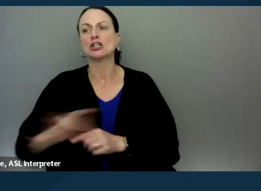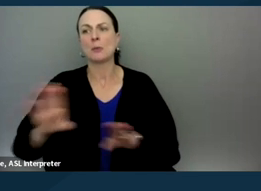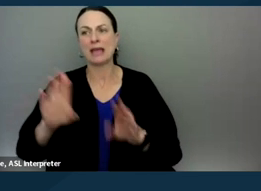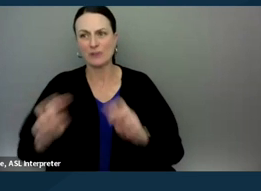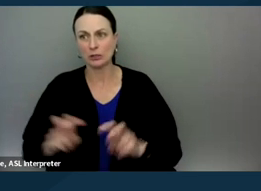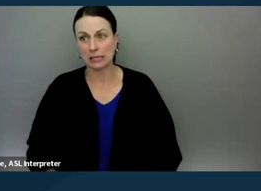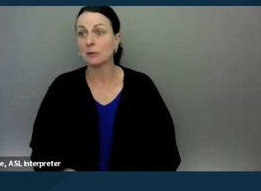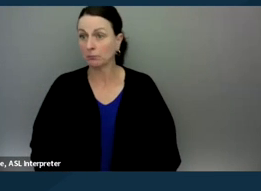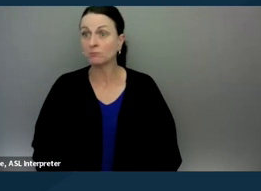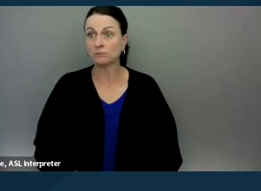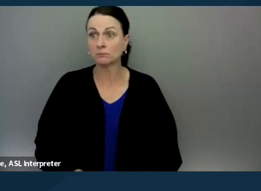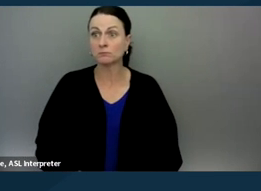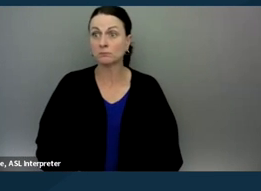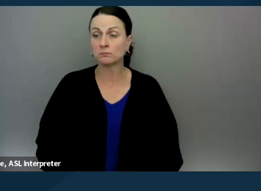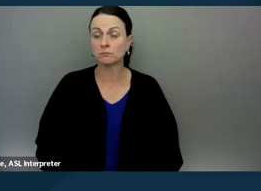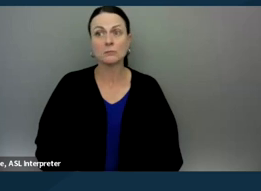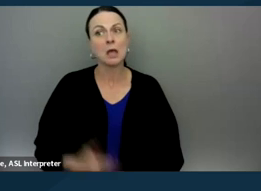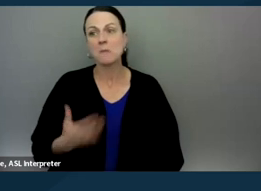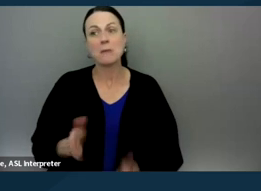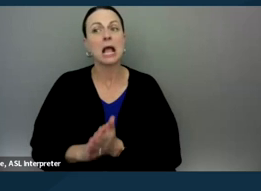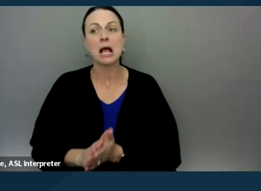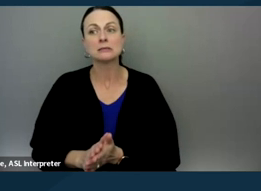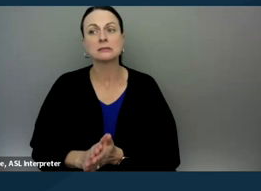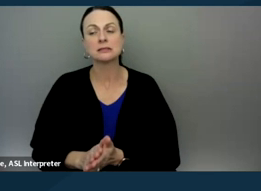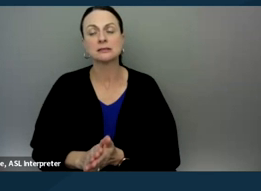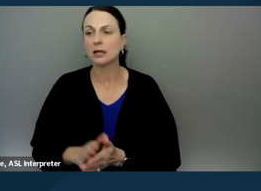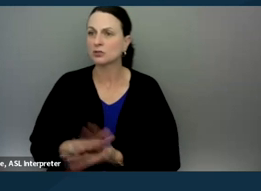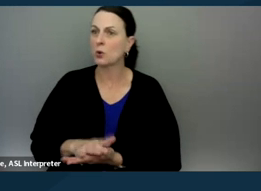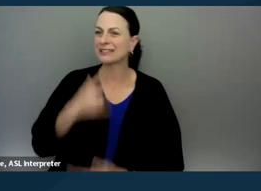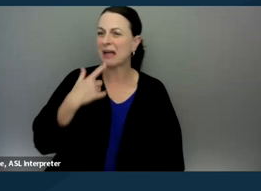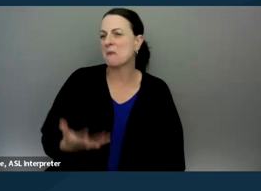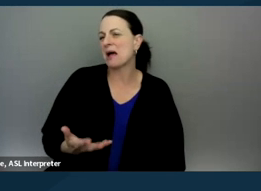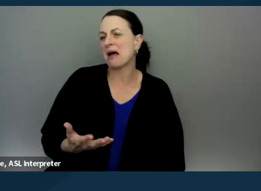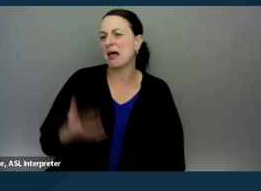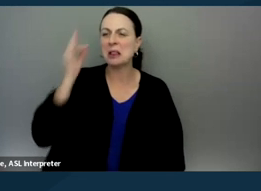And then I, and then that they might ask that and then the school might say, "Well, we'll consider that."